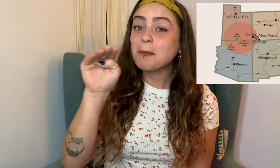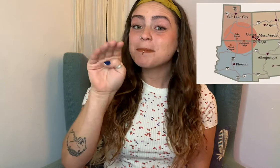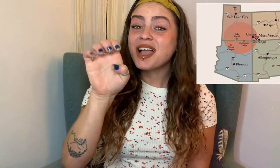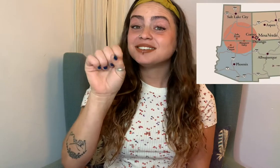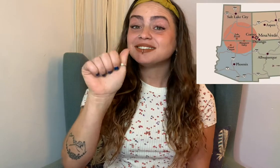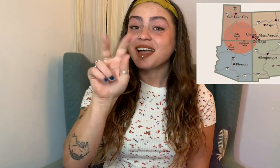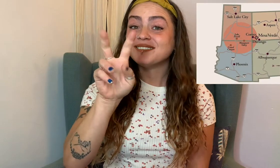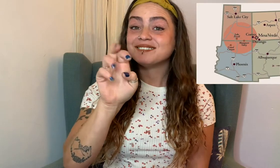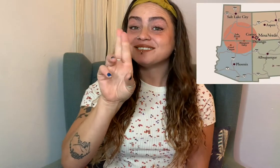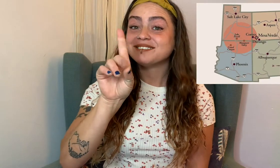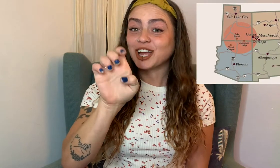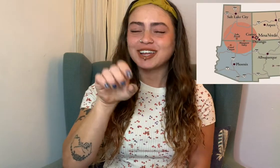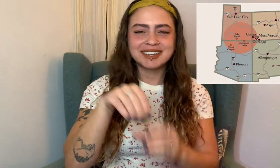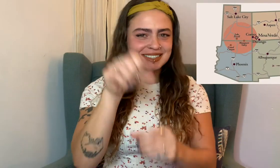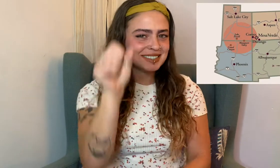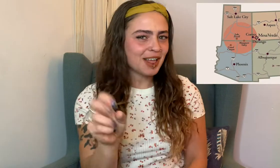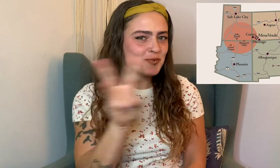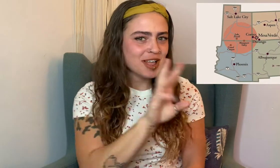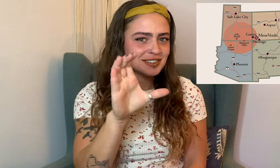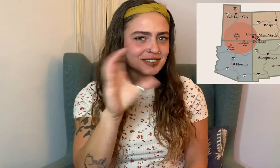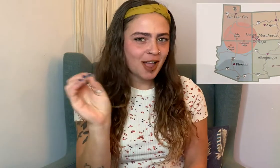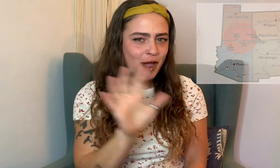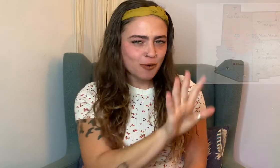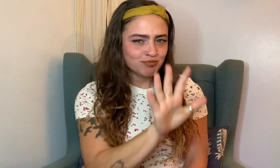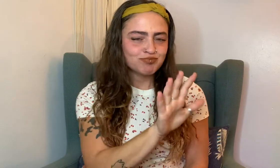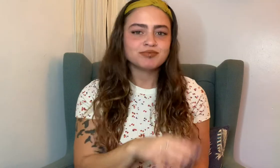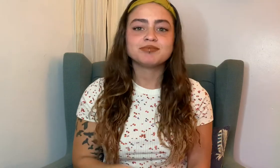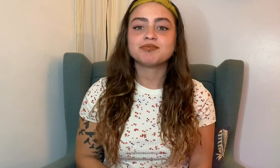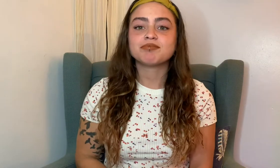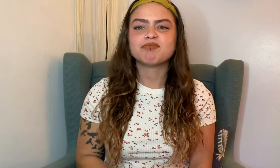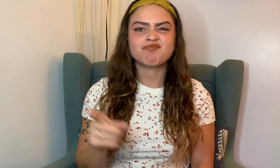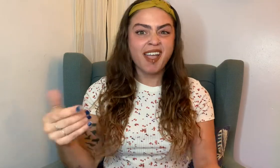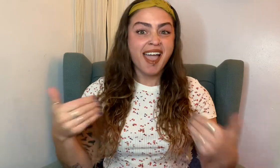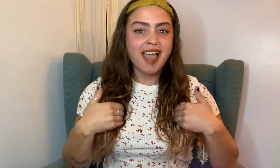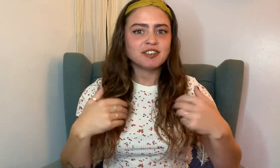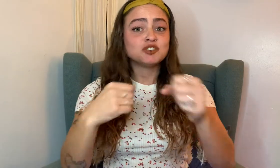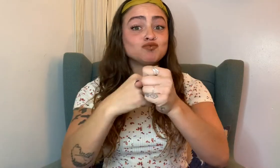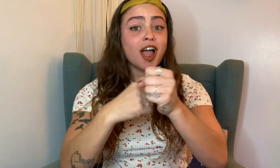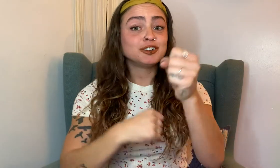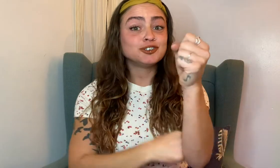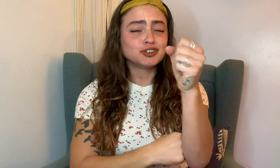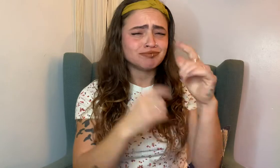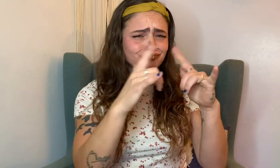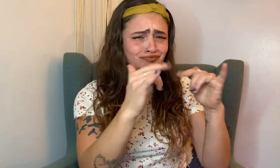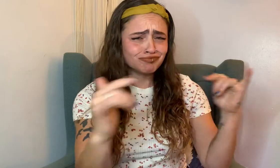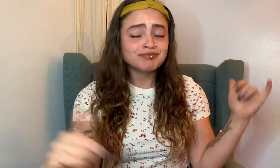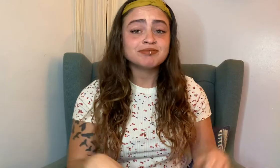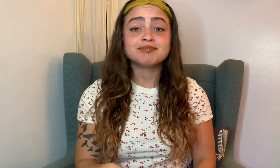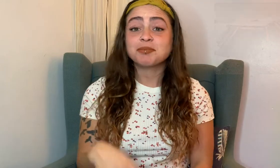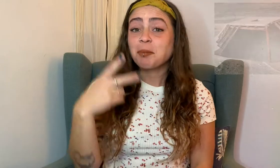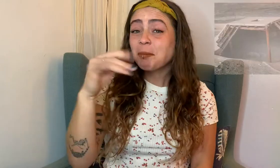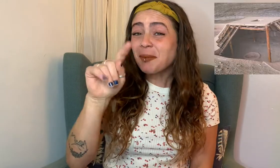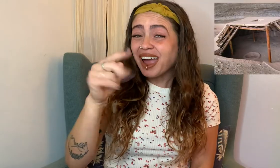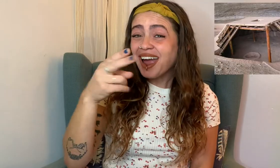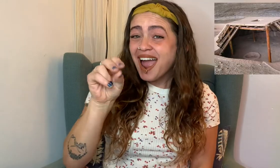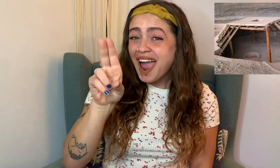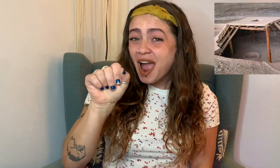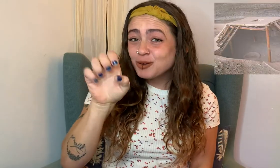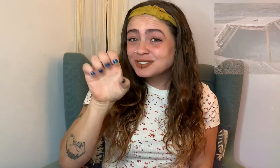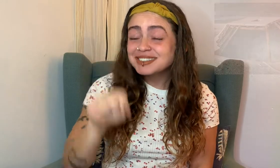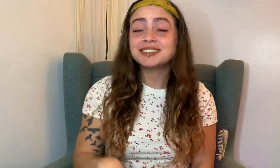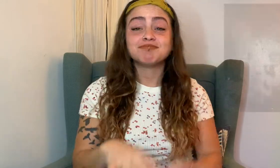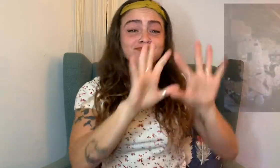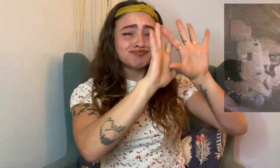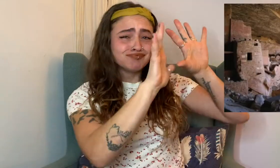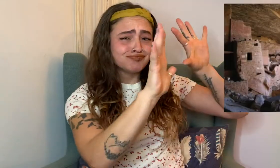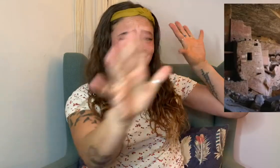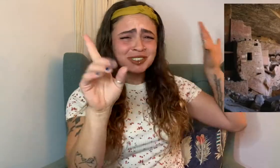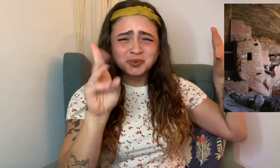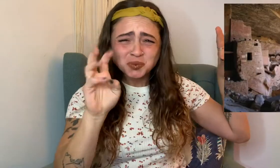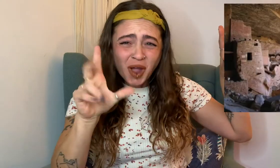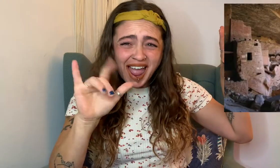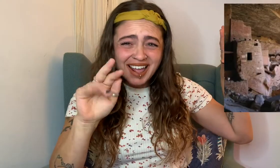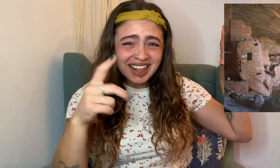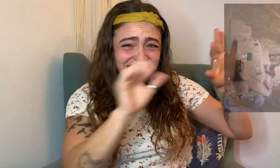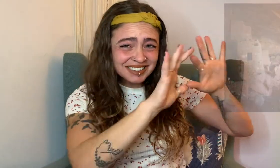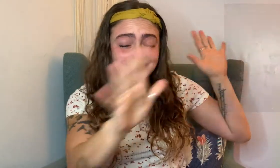In Mesa Verde (SW CO); there were structures such as pit houses and enormous cliff-side dwellings,